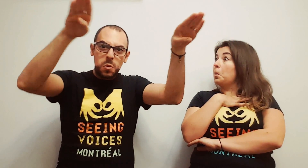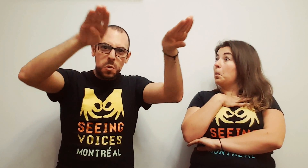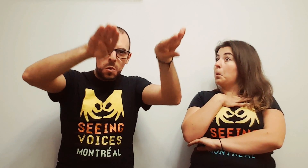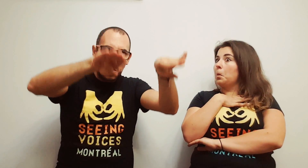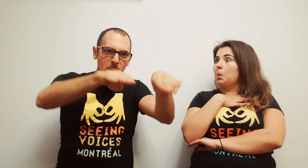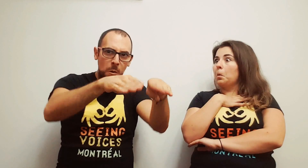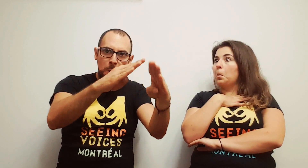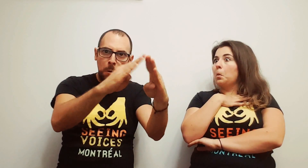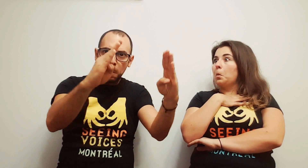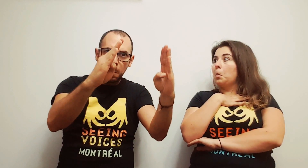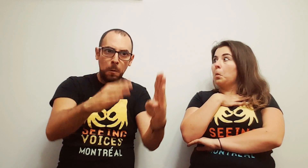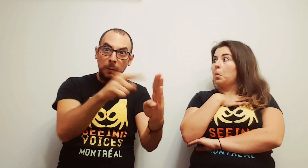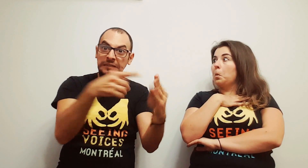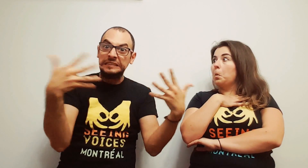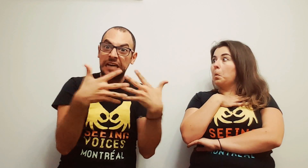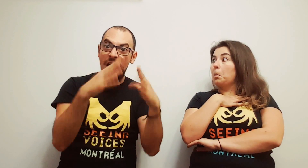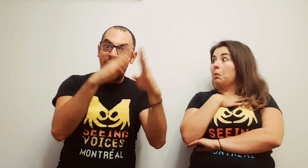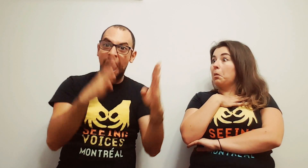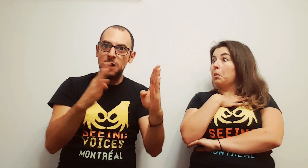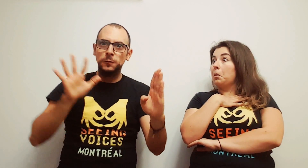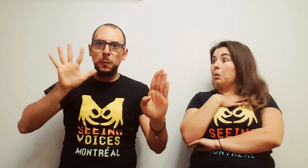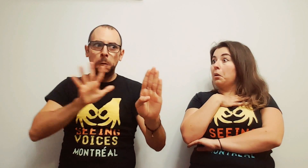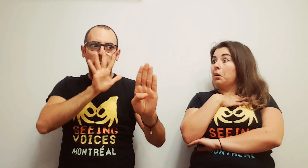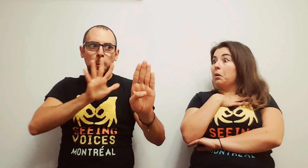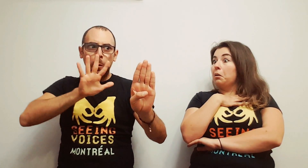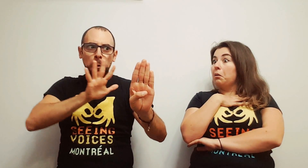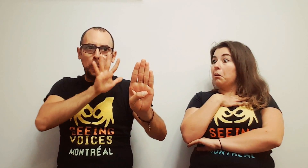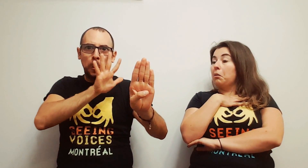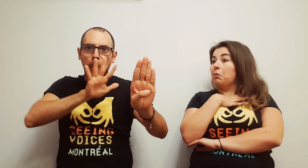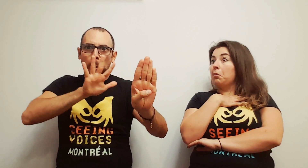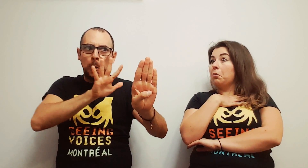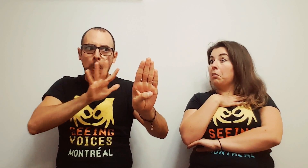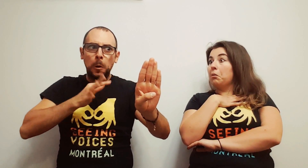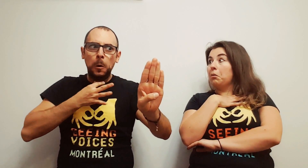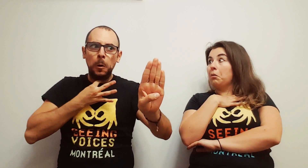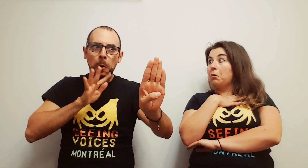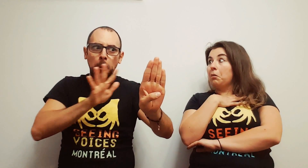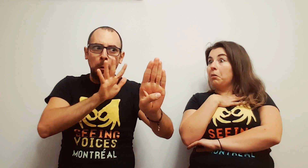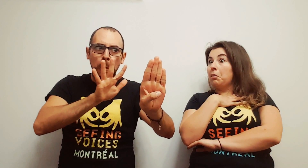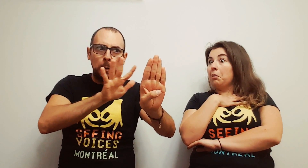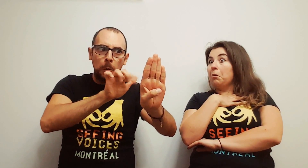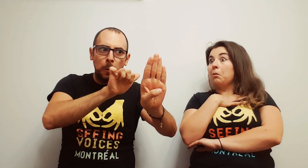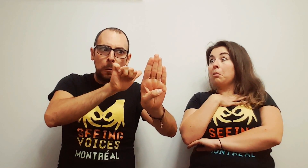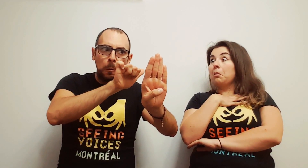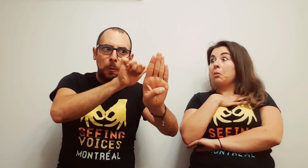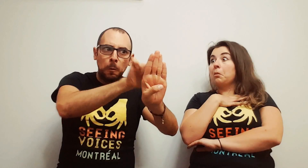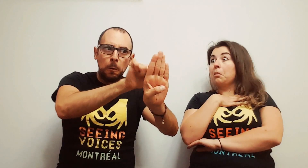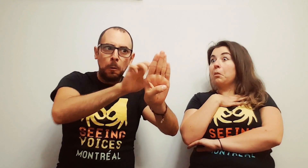to the bottom of a ravine where the haunted house stands. The 5 of them would knock on the door gingerly,